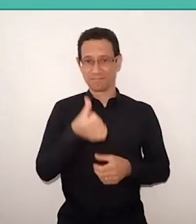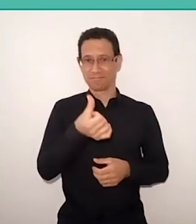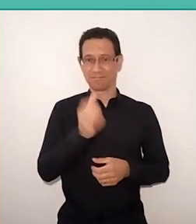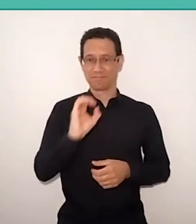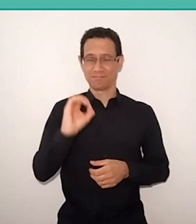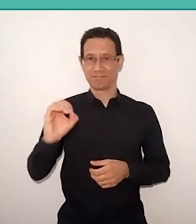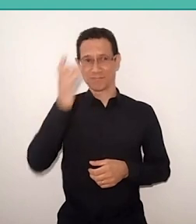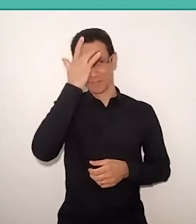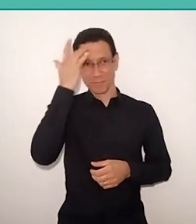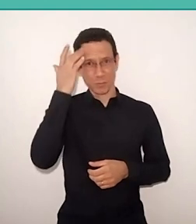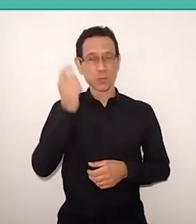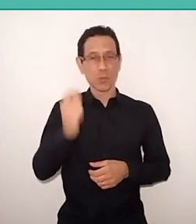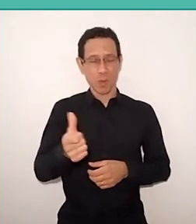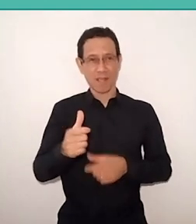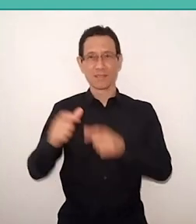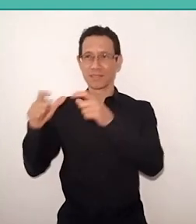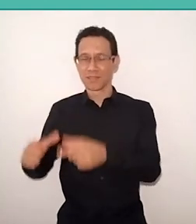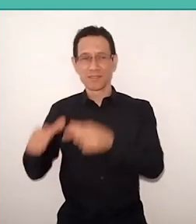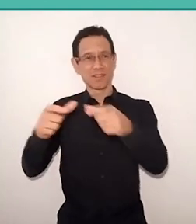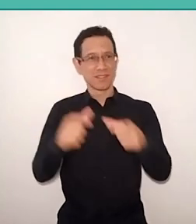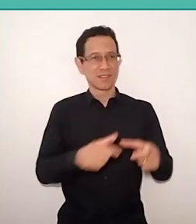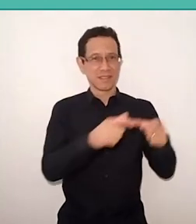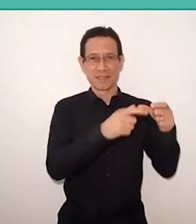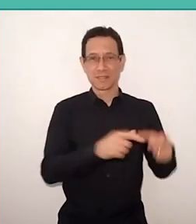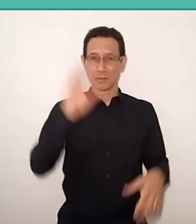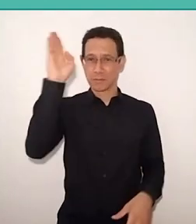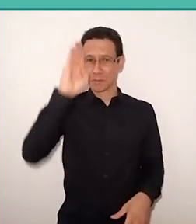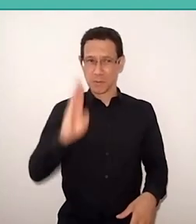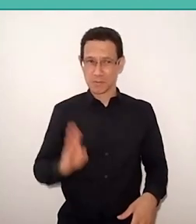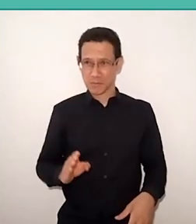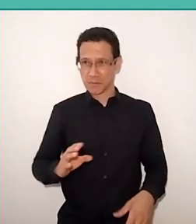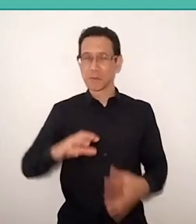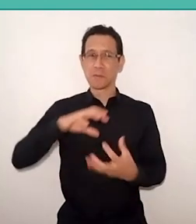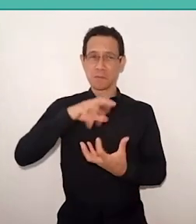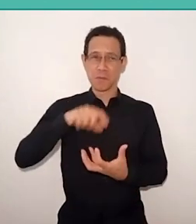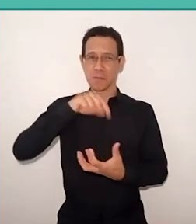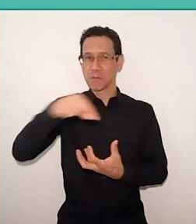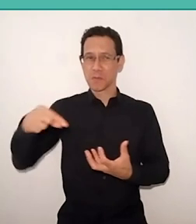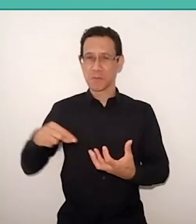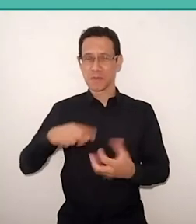from all over Brazil, from around the world, and that is a great happiness.